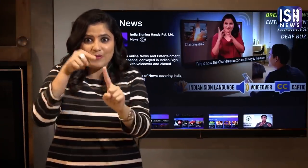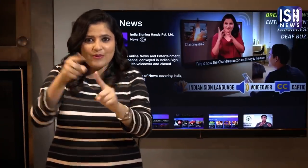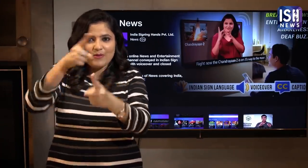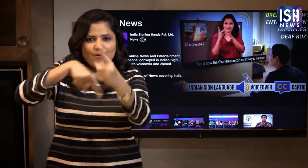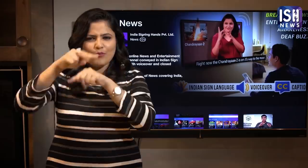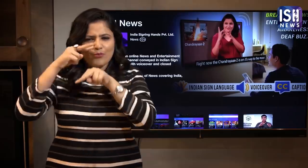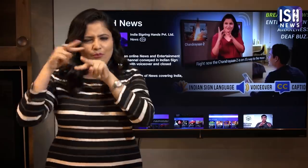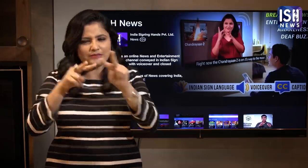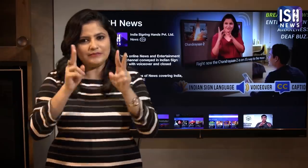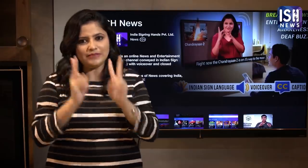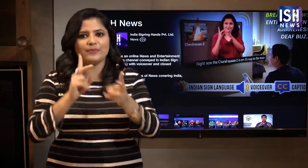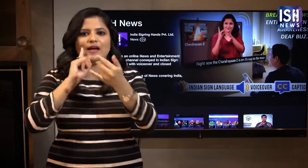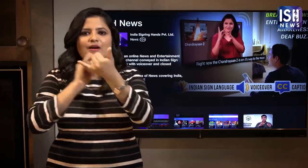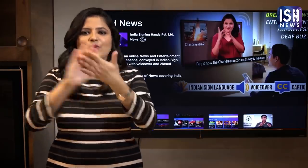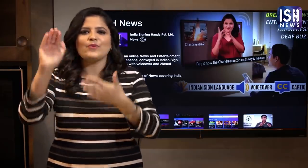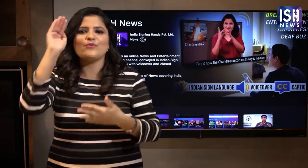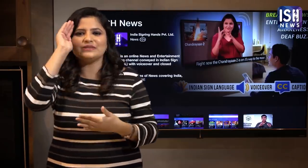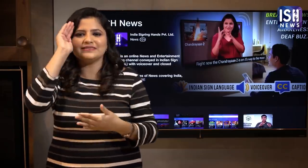So stay glued to ISH News!